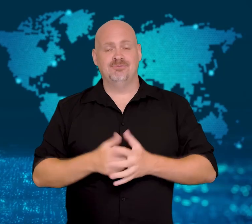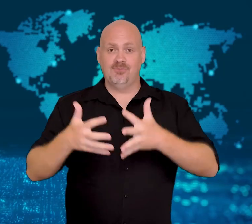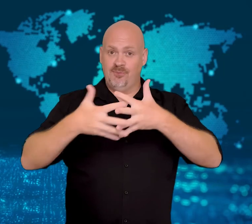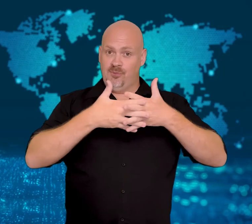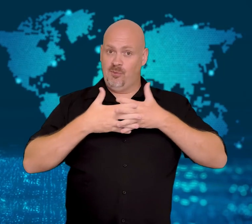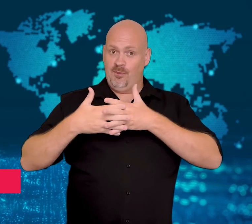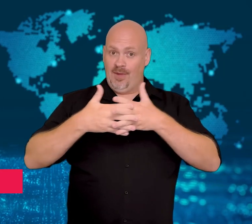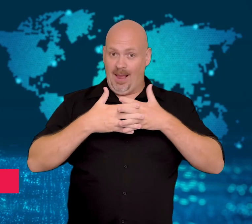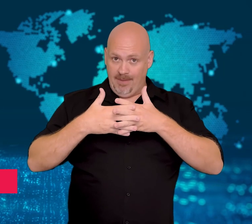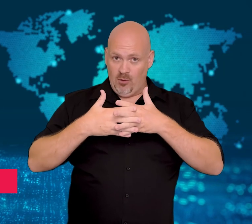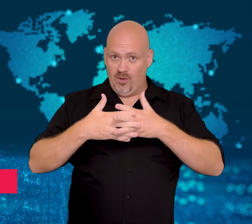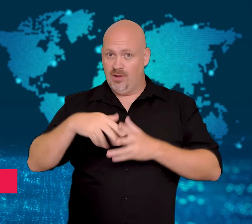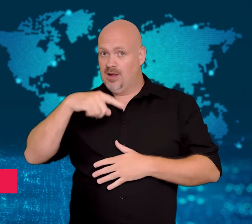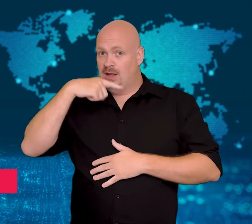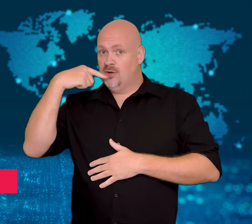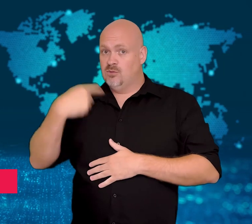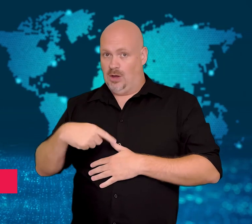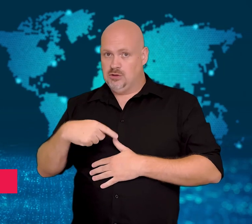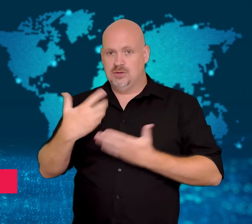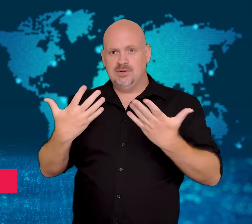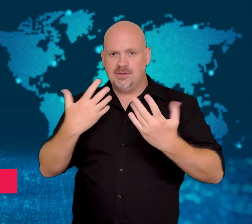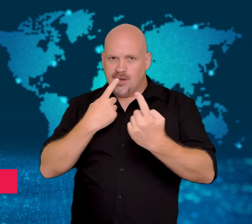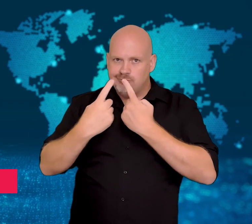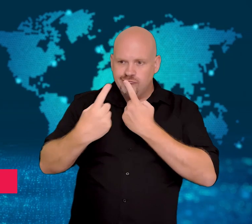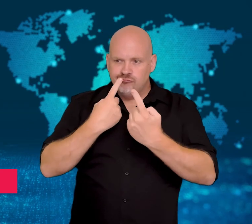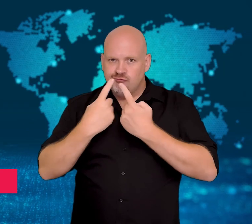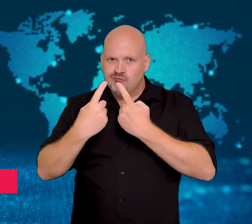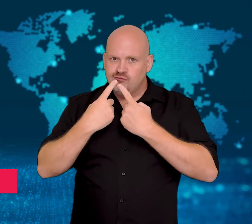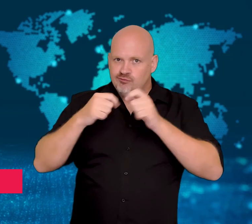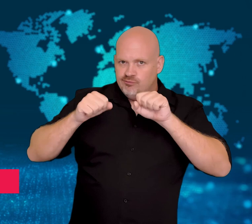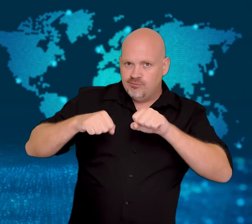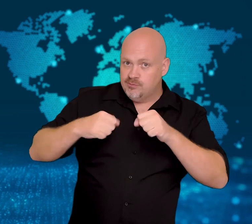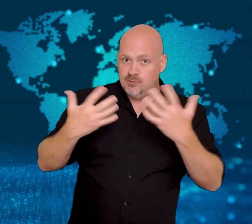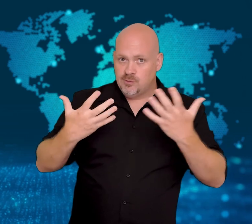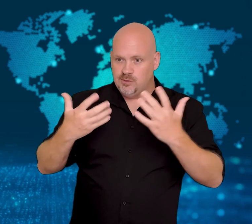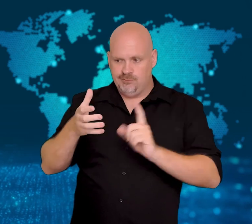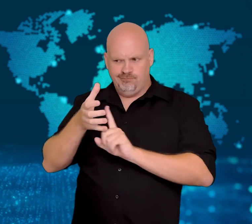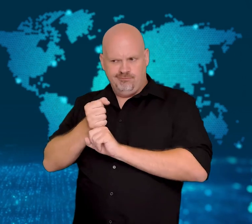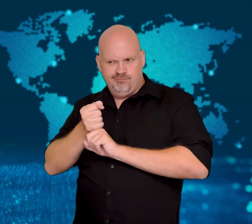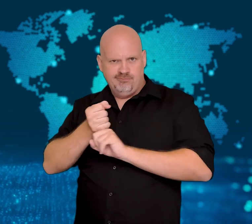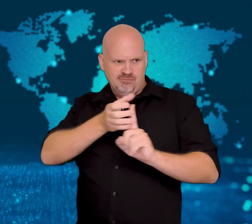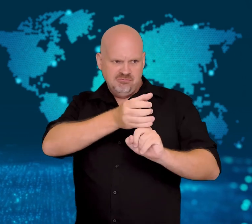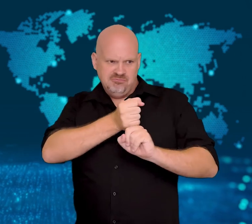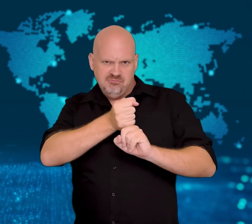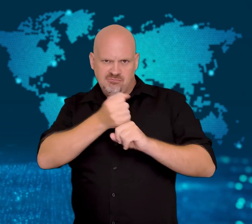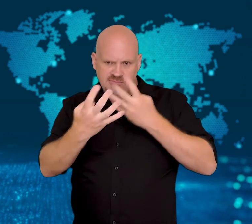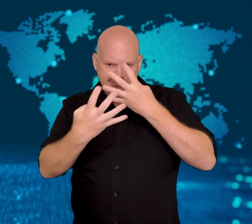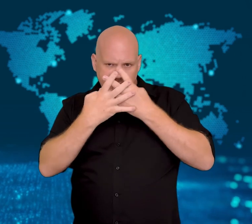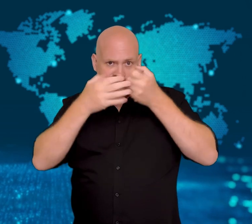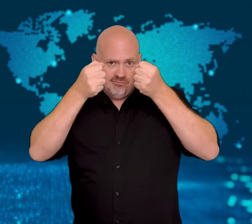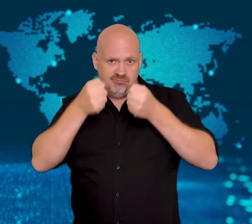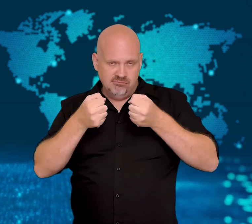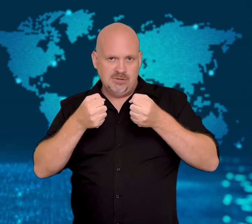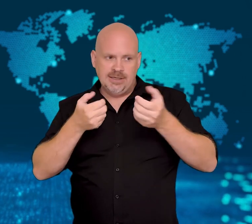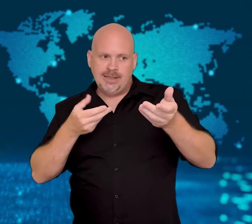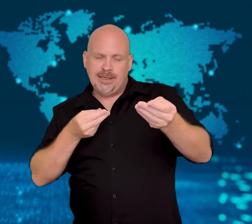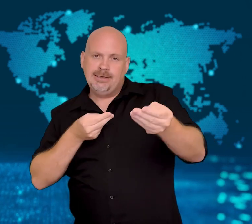[GAVIN]: The United States and Russia are negotiating a possible prisoner swap.